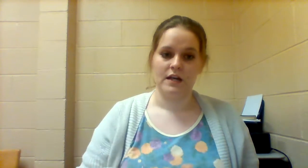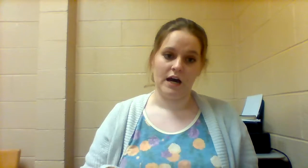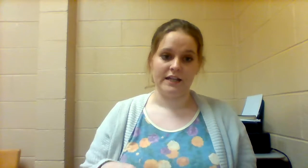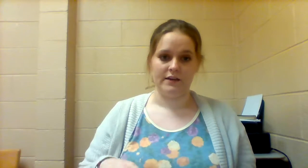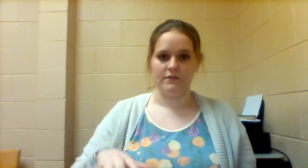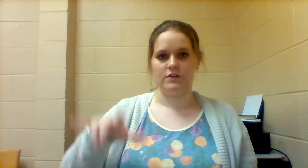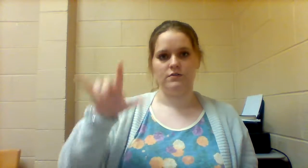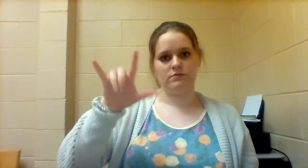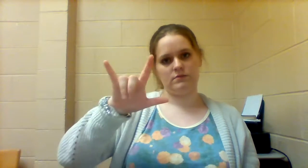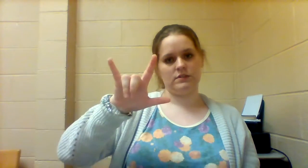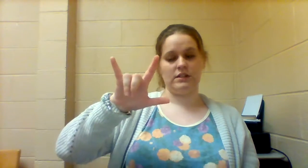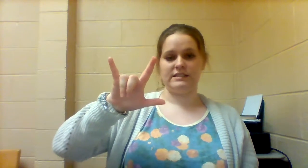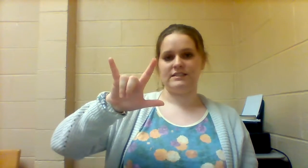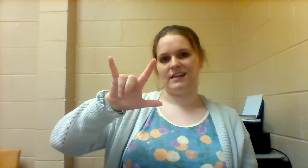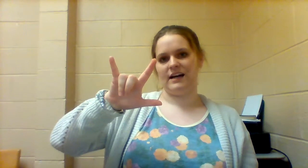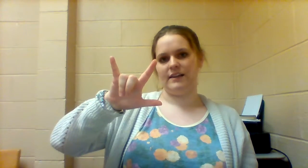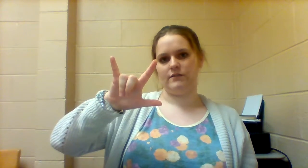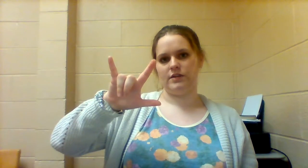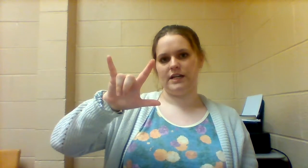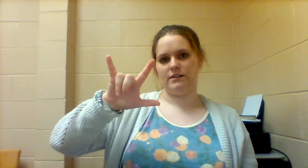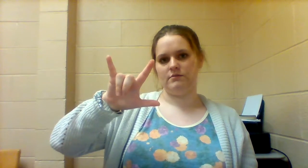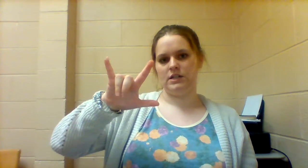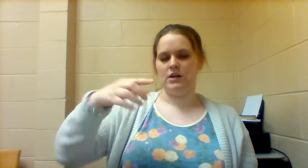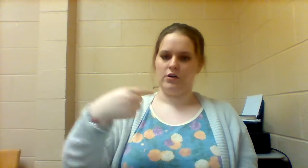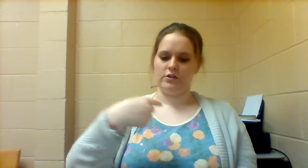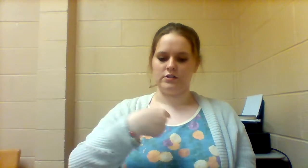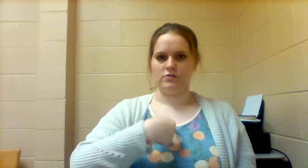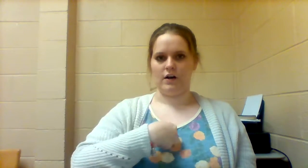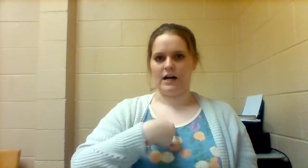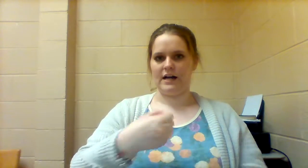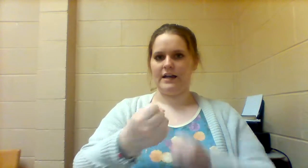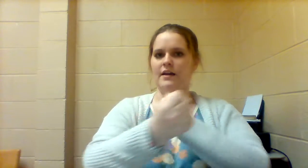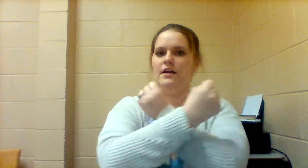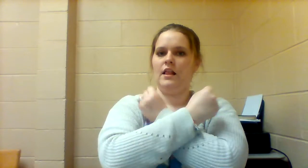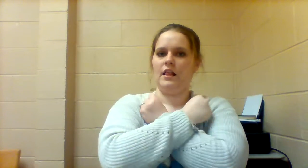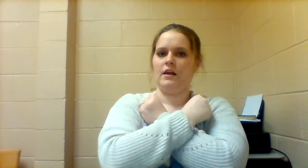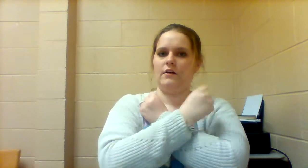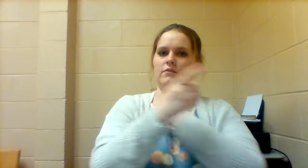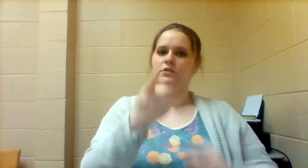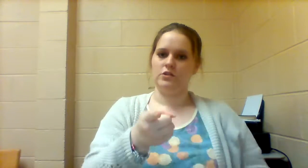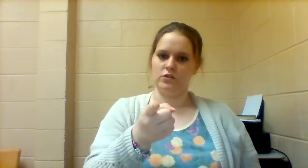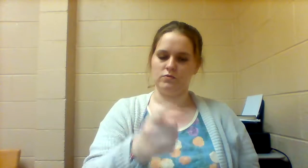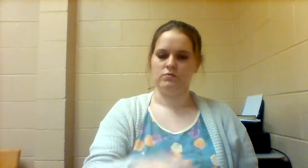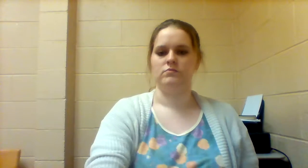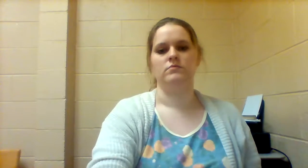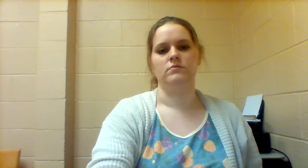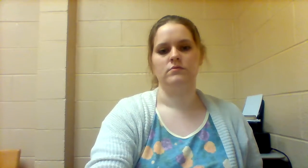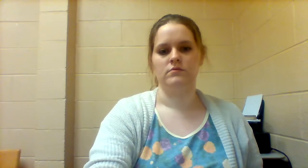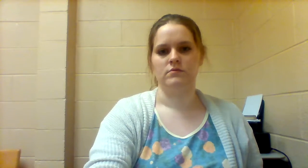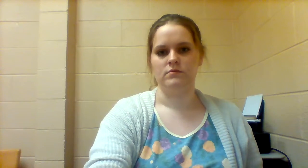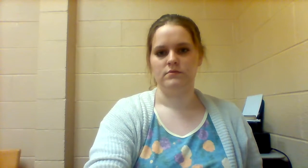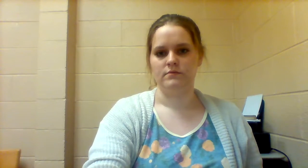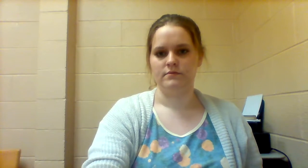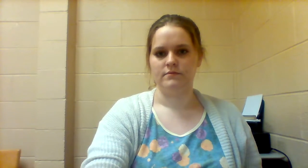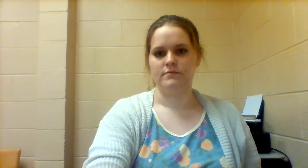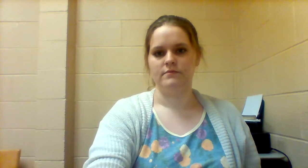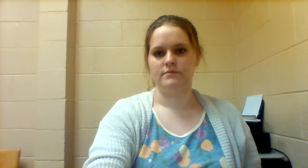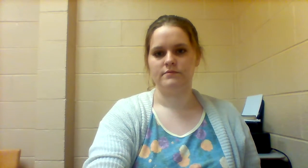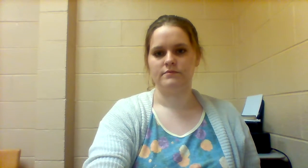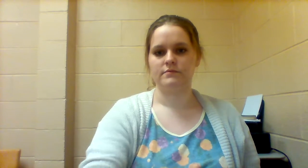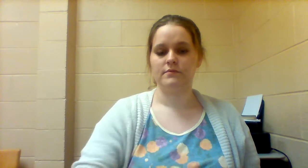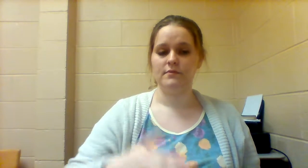I LOVE YOU so this is the I-LOVE-YOU hand or you could do I LOVE YOU